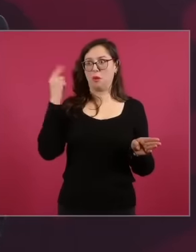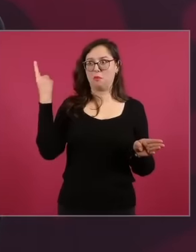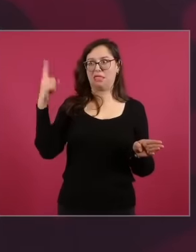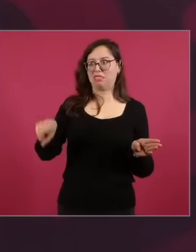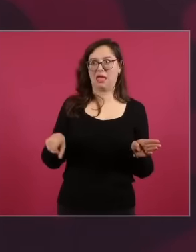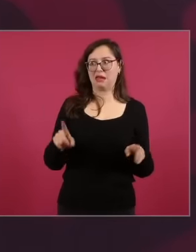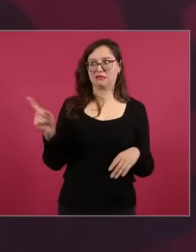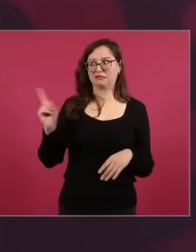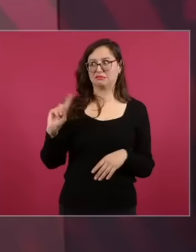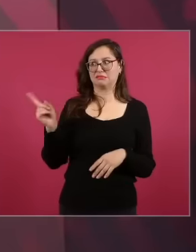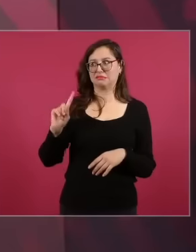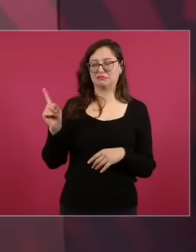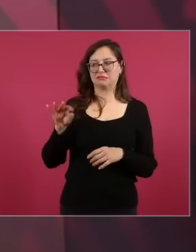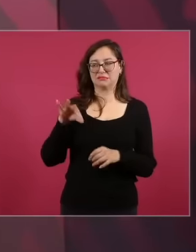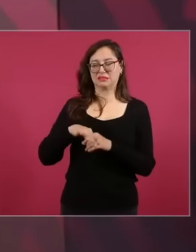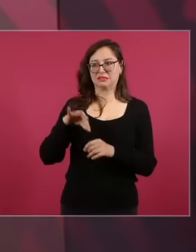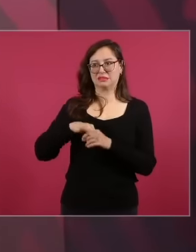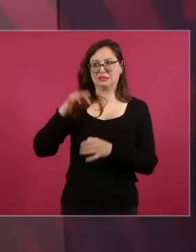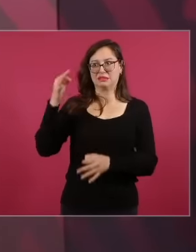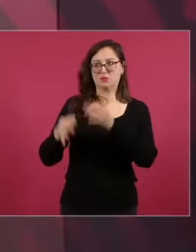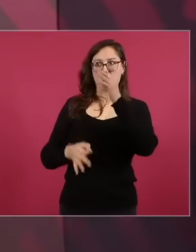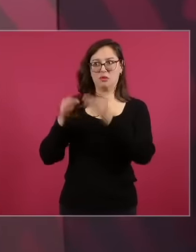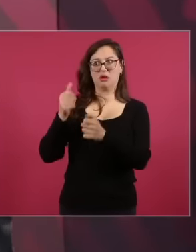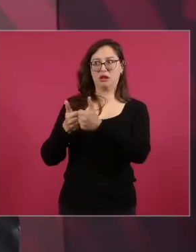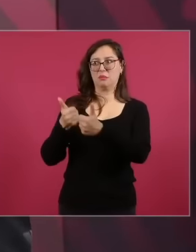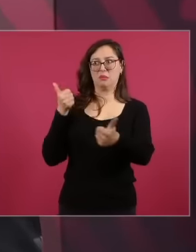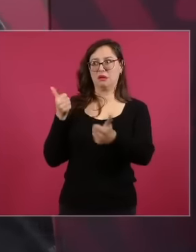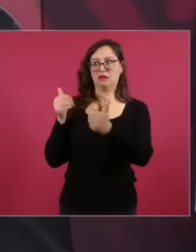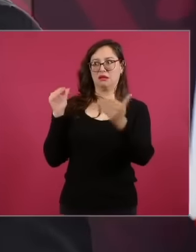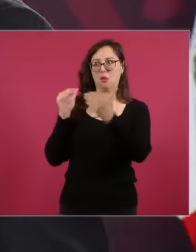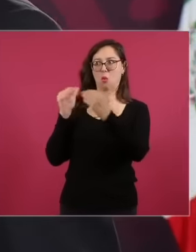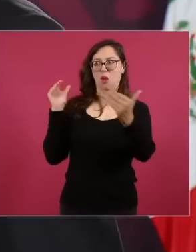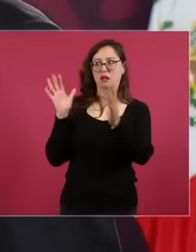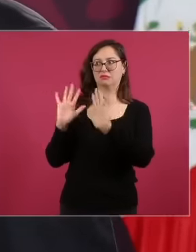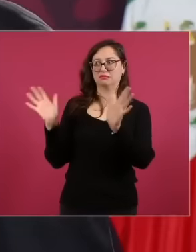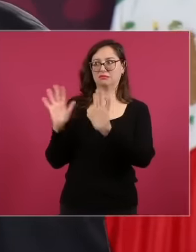something that does not correspond to it that has to do with the electoral court, that position